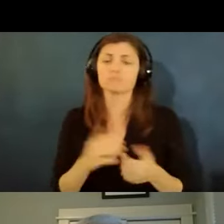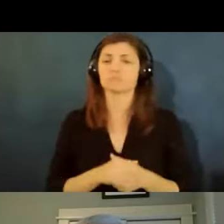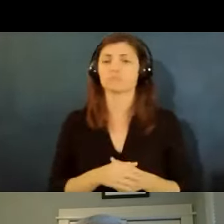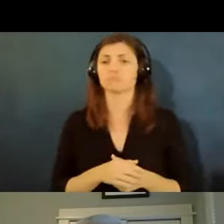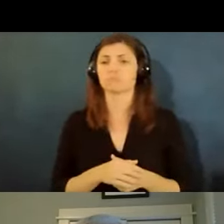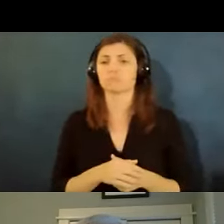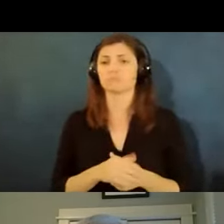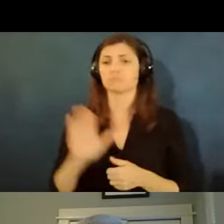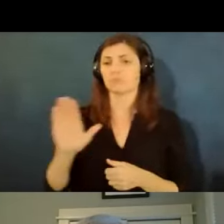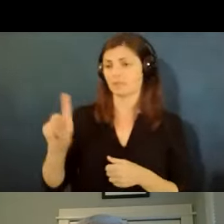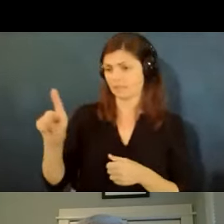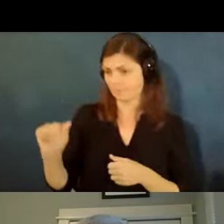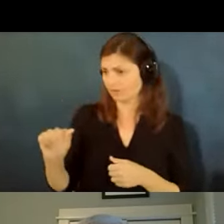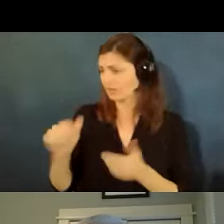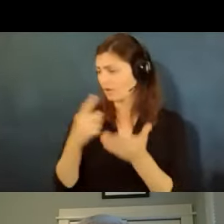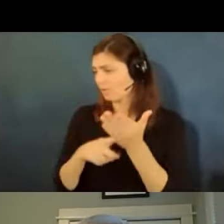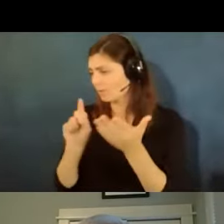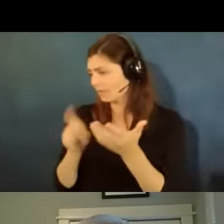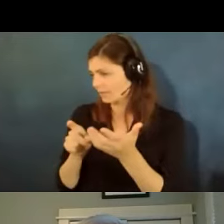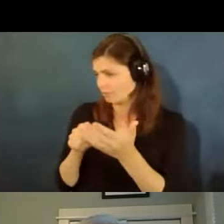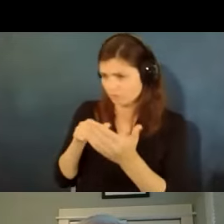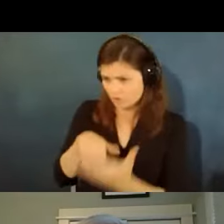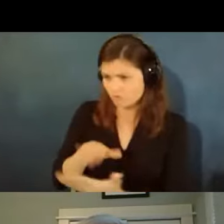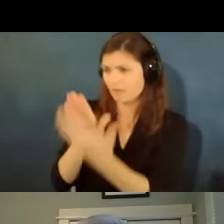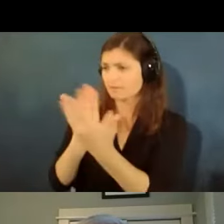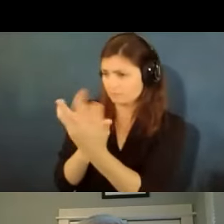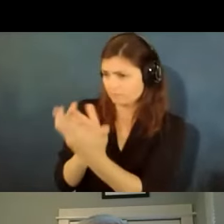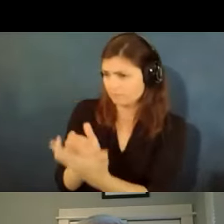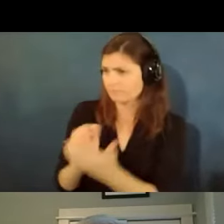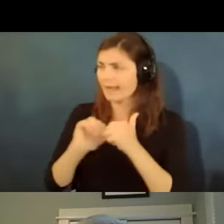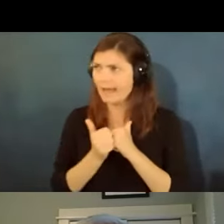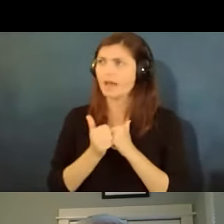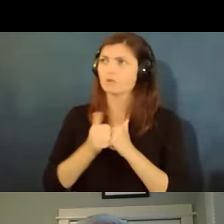of the disability that need to be addressed and how might they be addressed and then will those